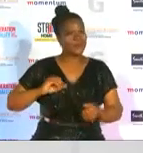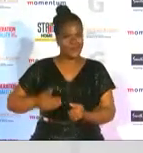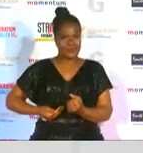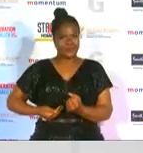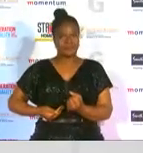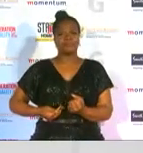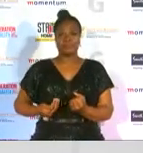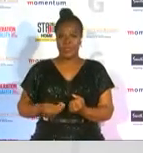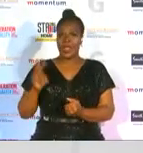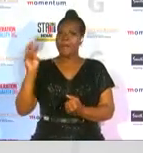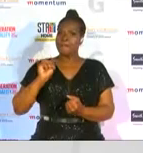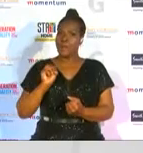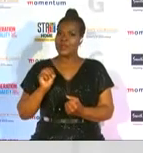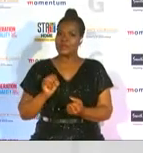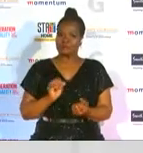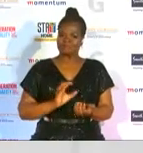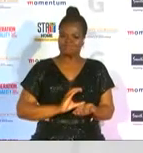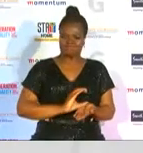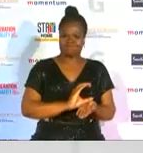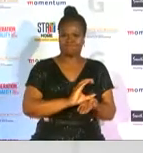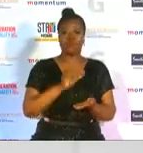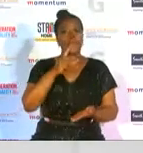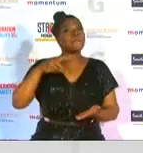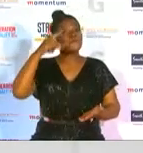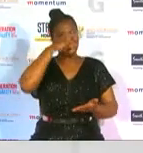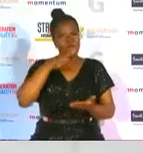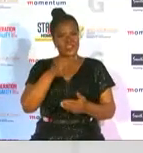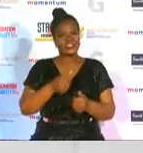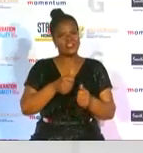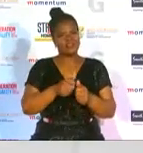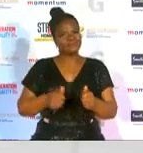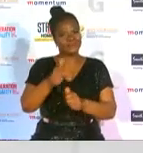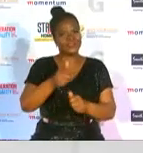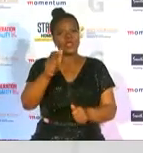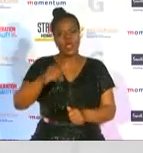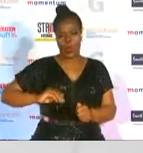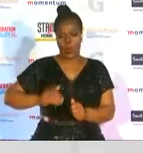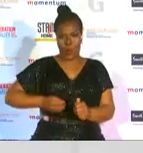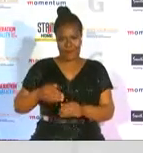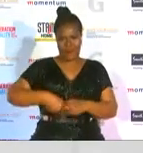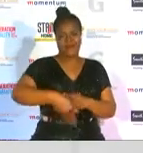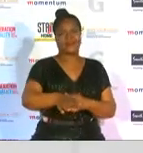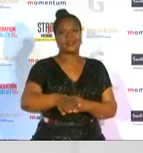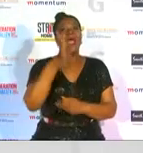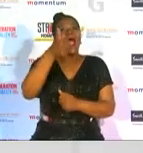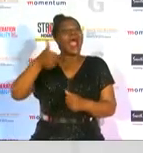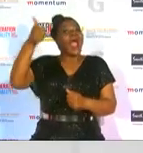contributed to the professional advancement of women cricketers at the highest level over the past seven